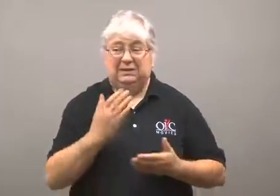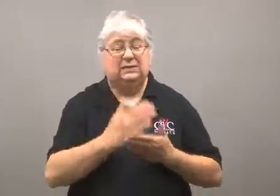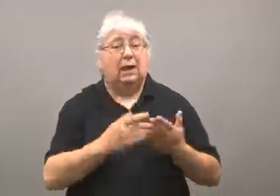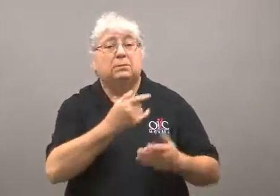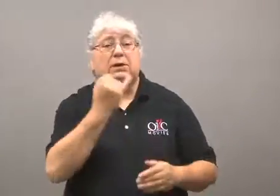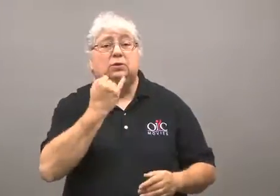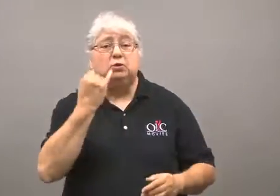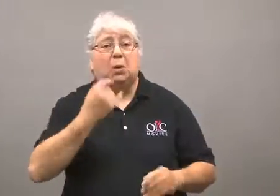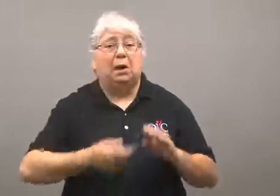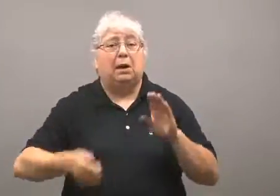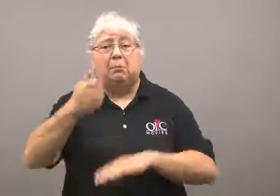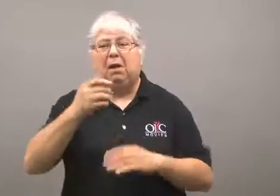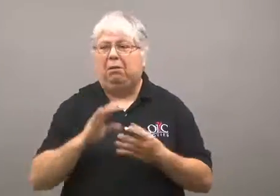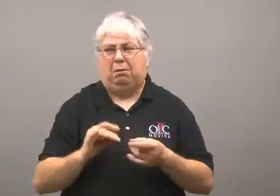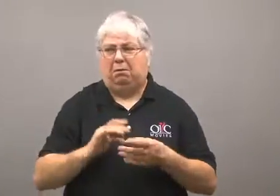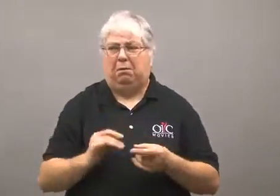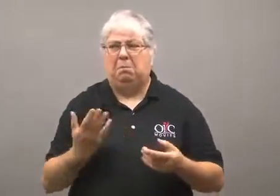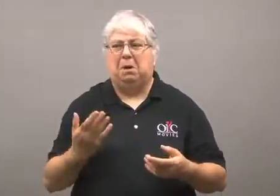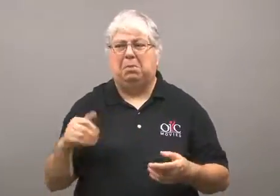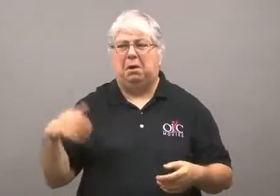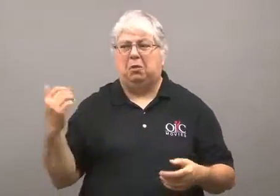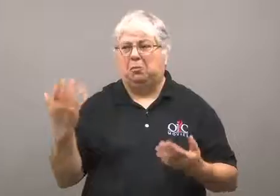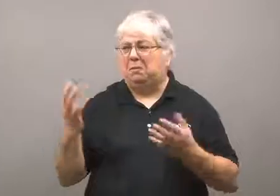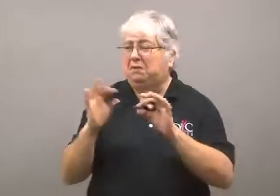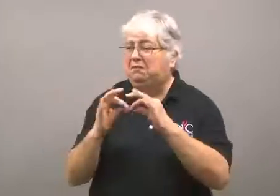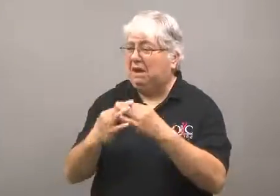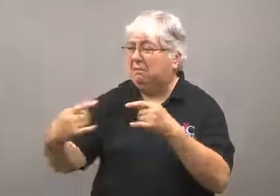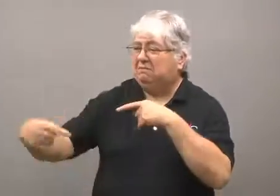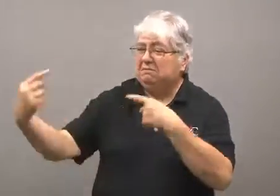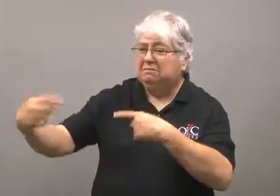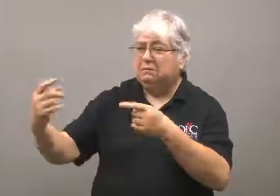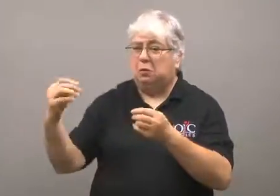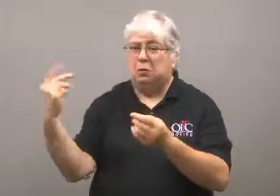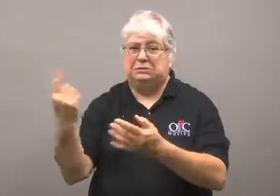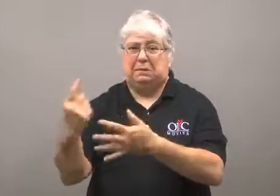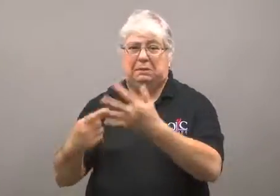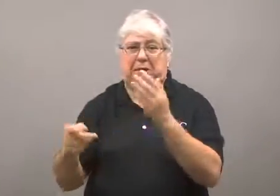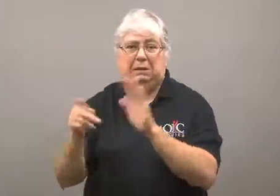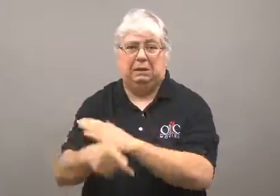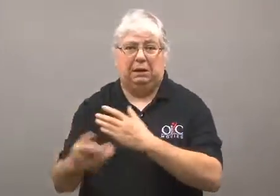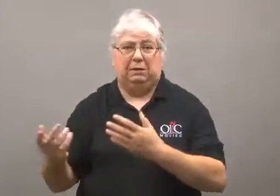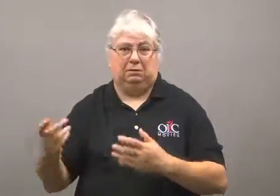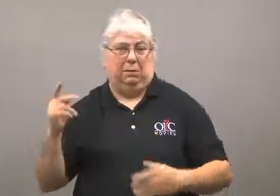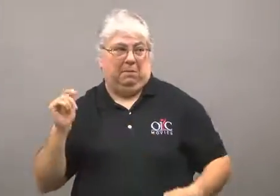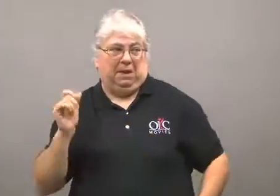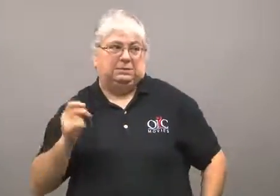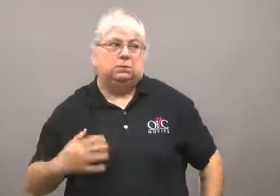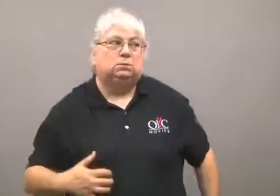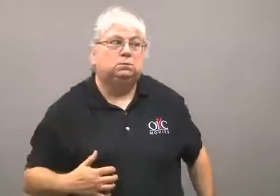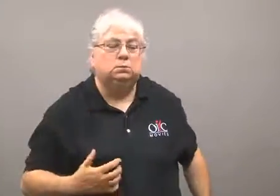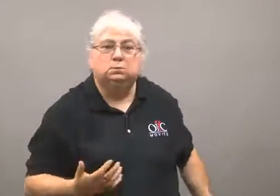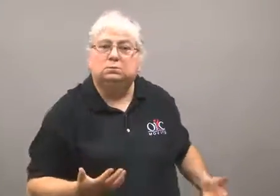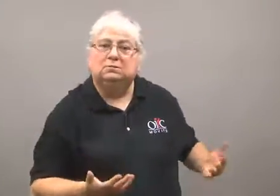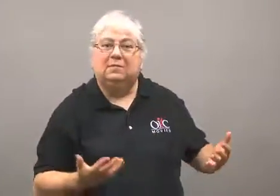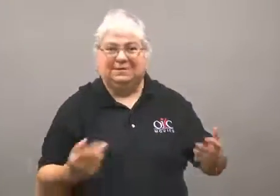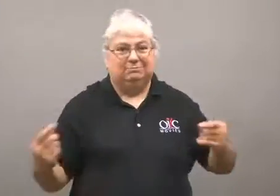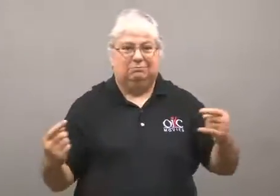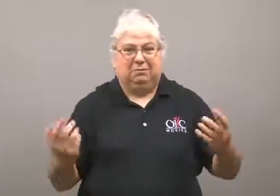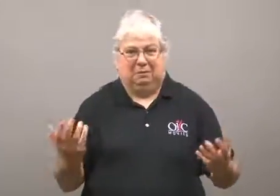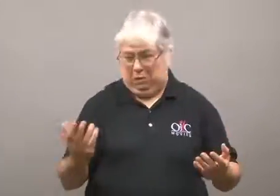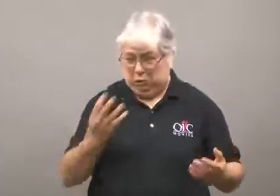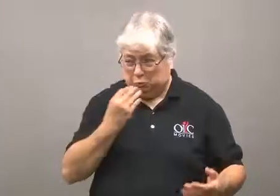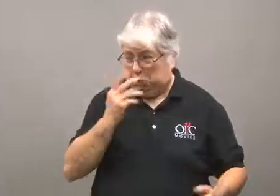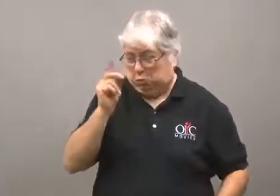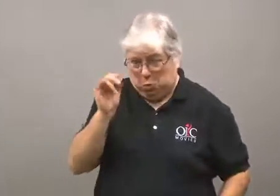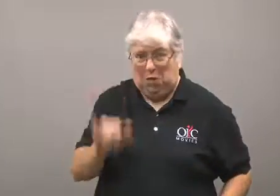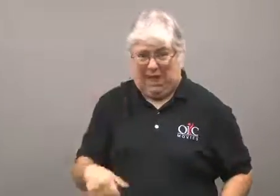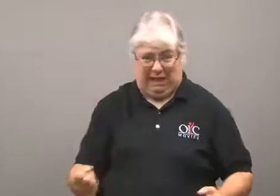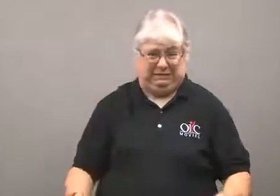Some officials thought the boy was killed in a family dispute of some kind.